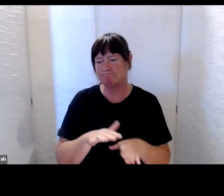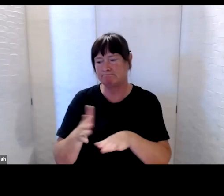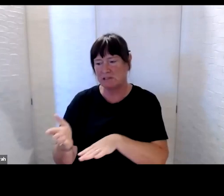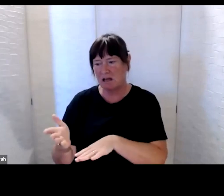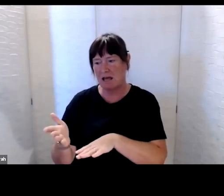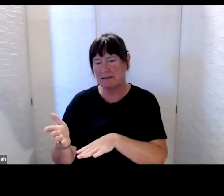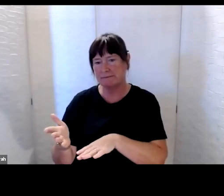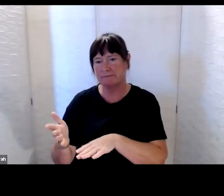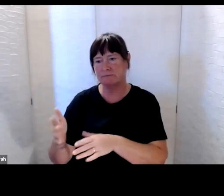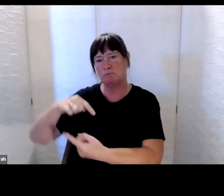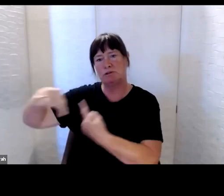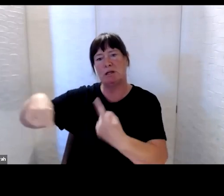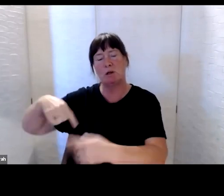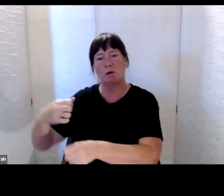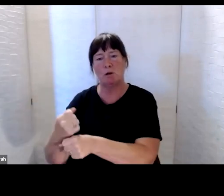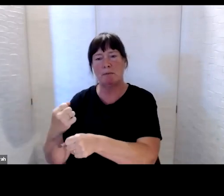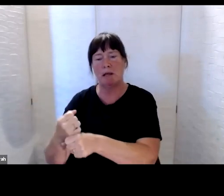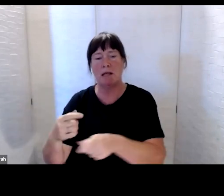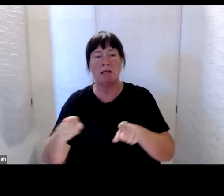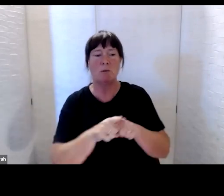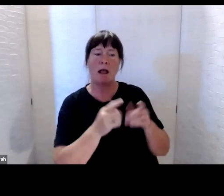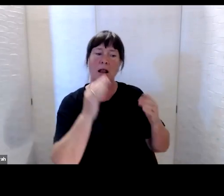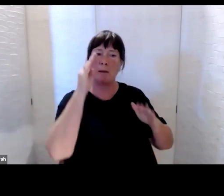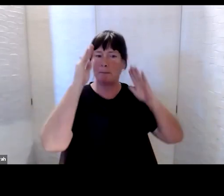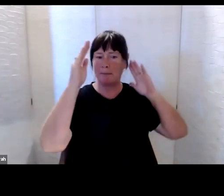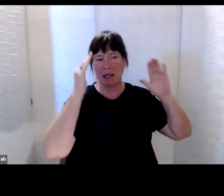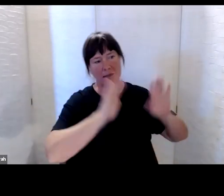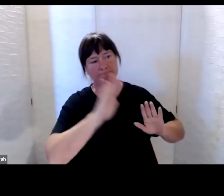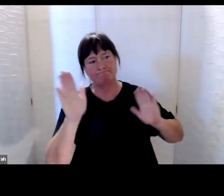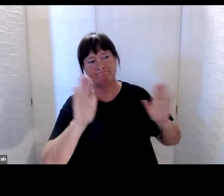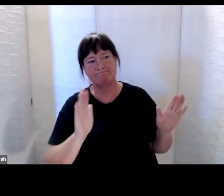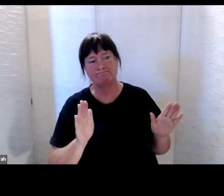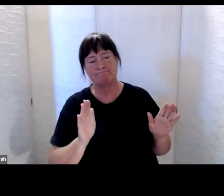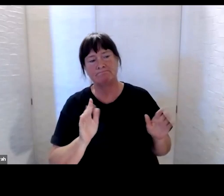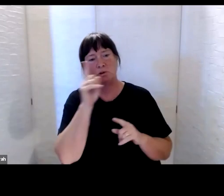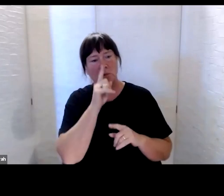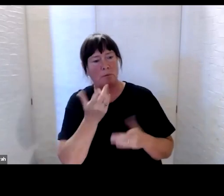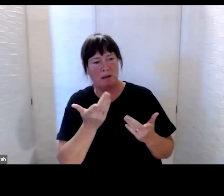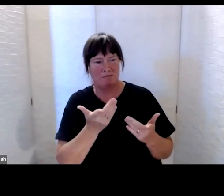and another mihi and call out to those of you who are having troubles at this time because of Gabrielle.